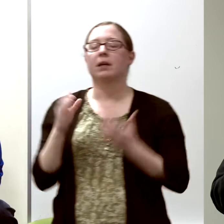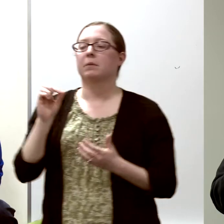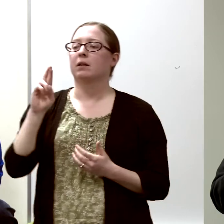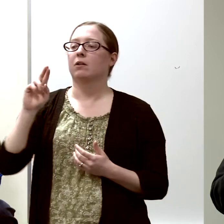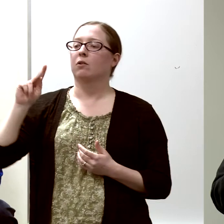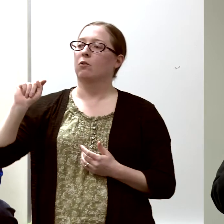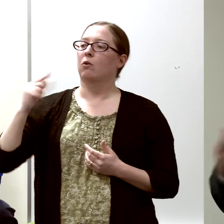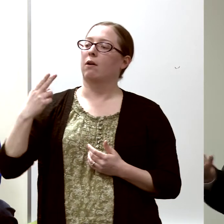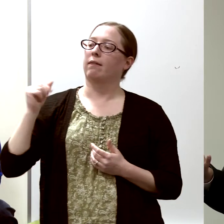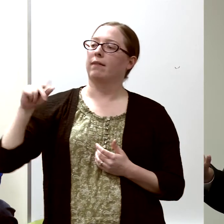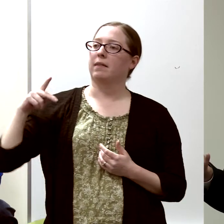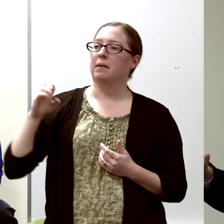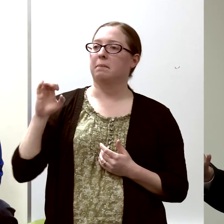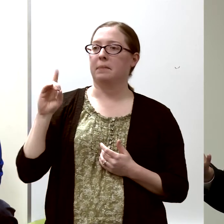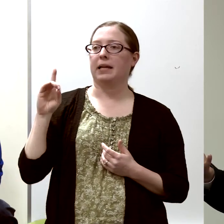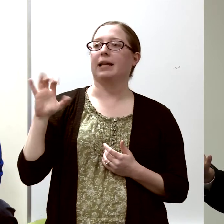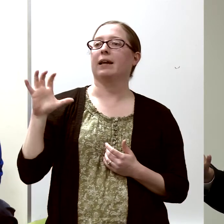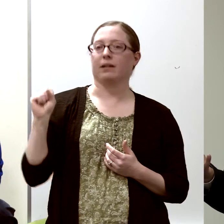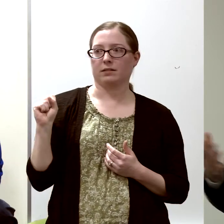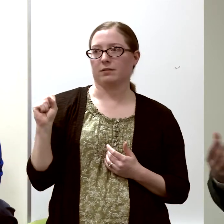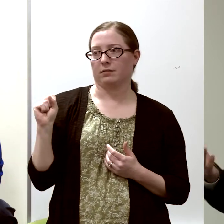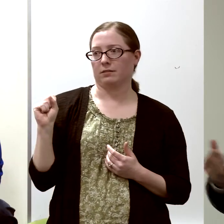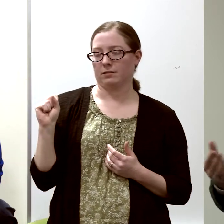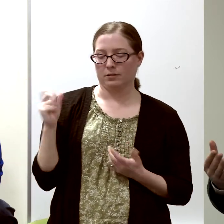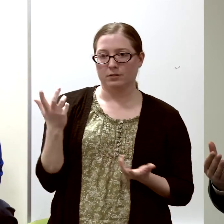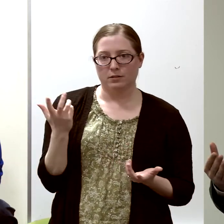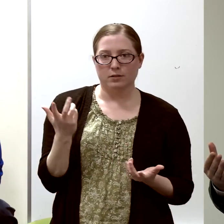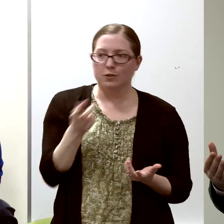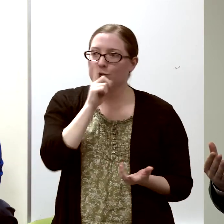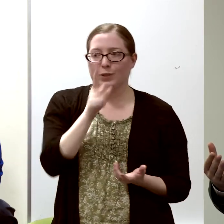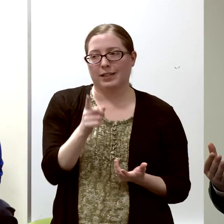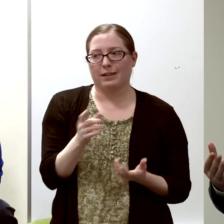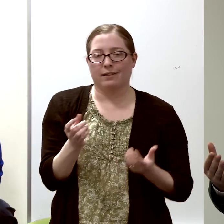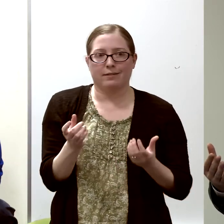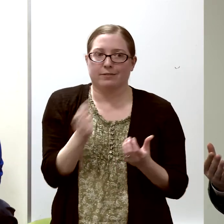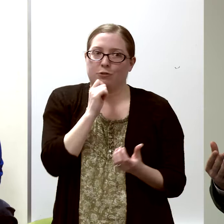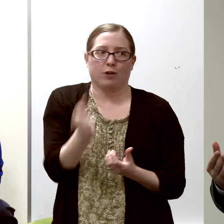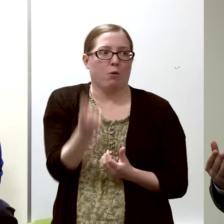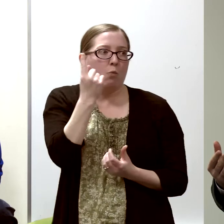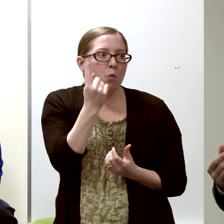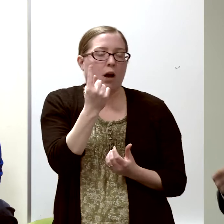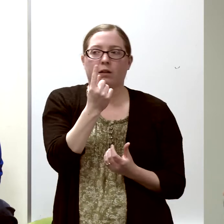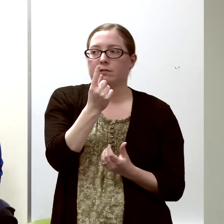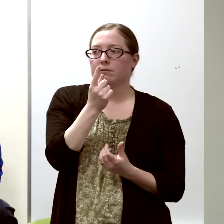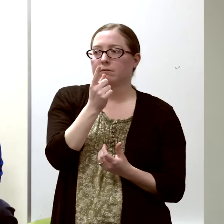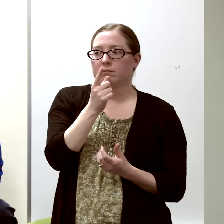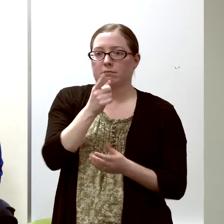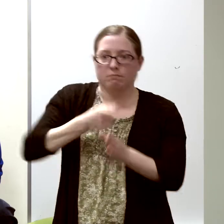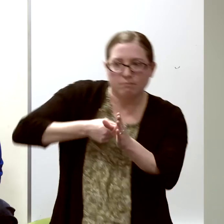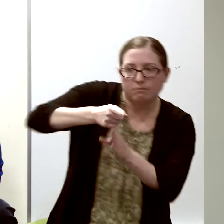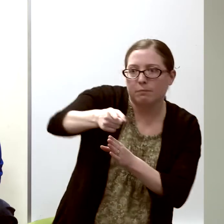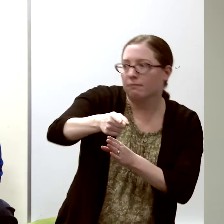So the theme of this talk is that there is no one true path, and you can already see I'm zigzagging.